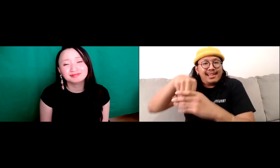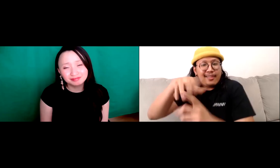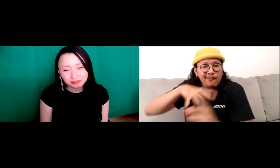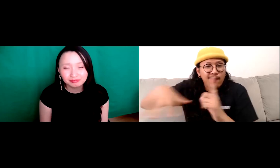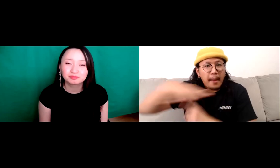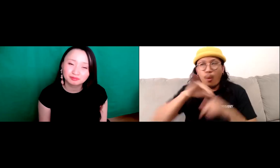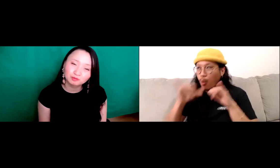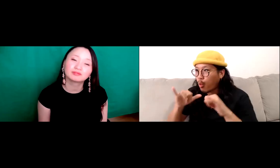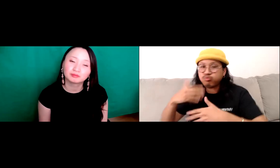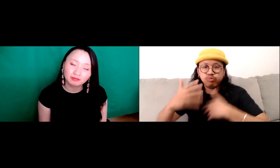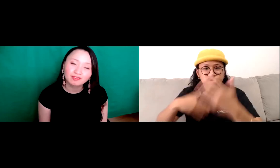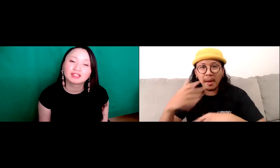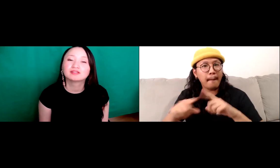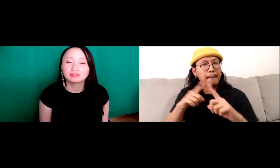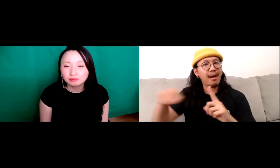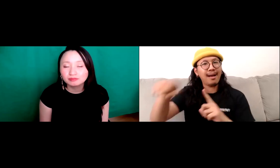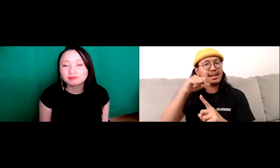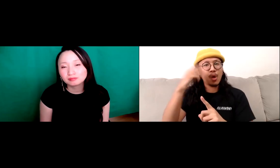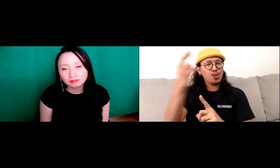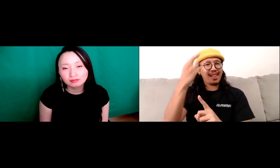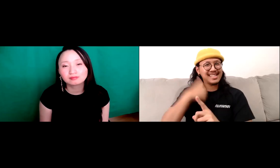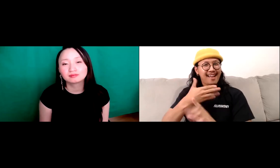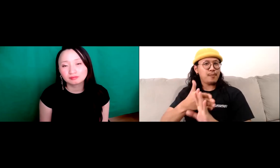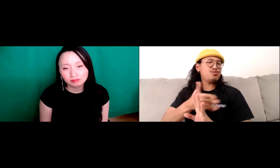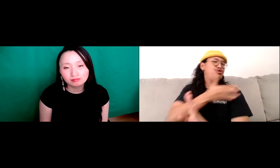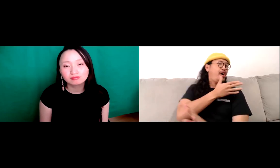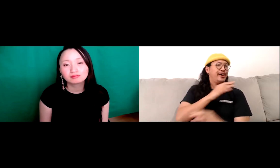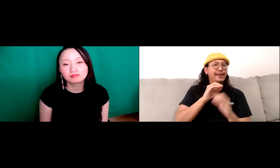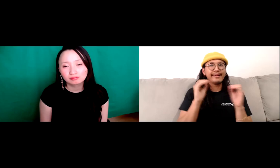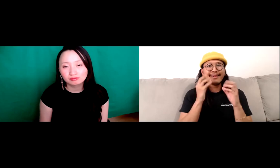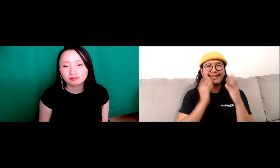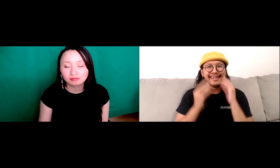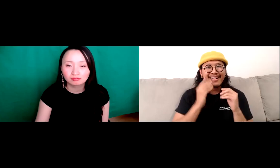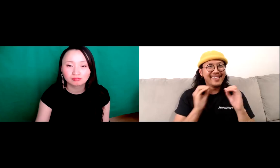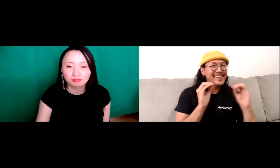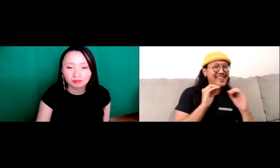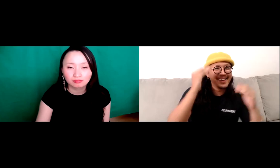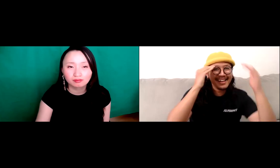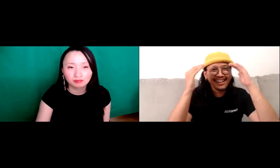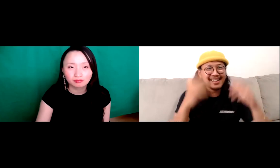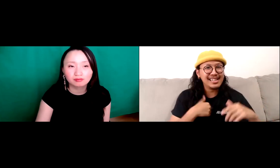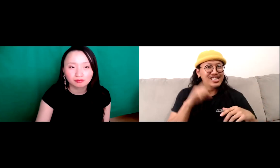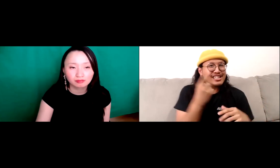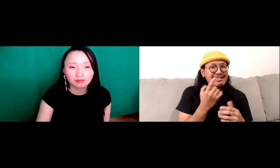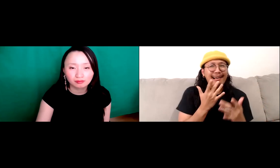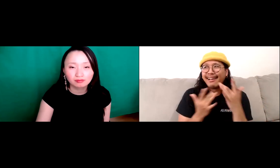put in this situation, I just put myself out there, but they didn't realize my, my prior